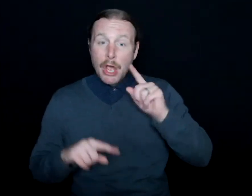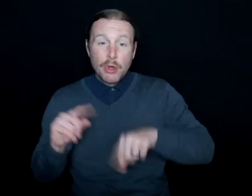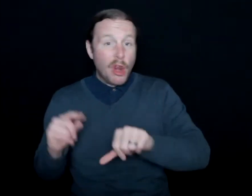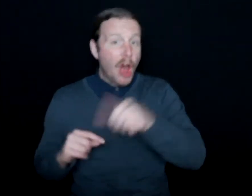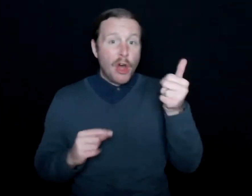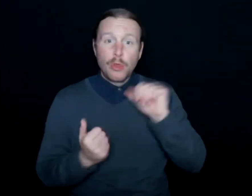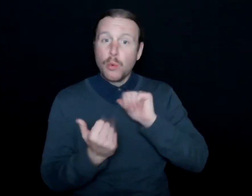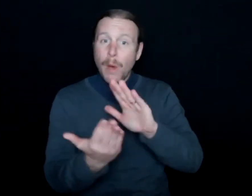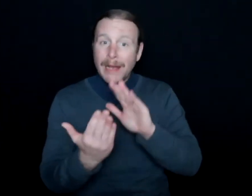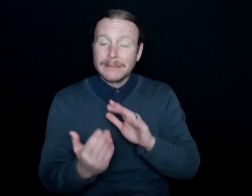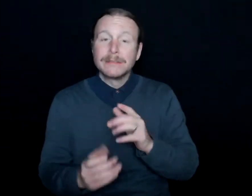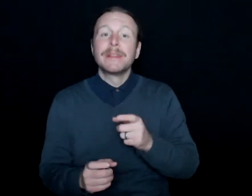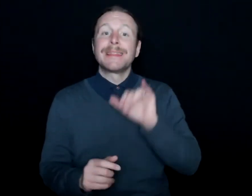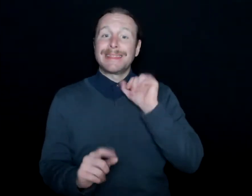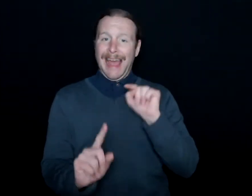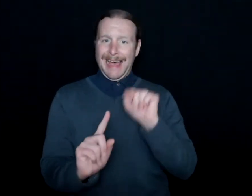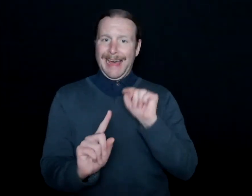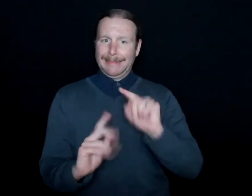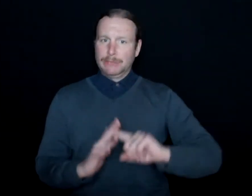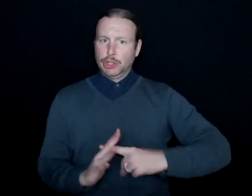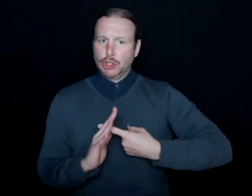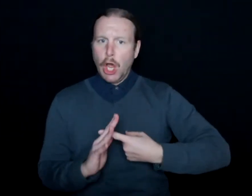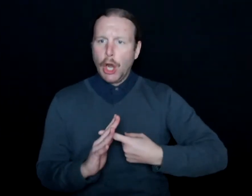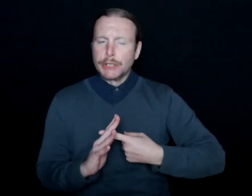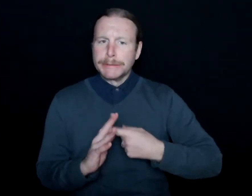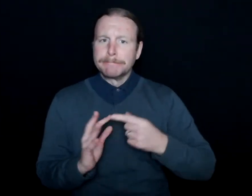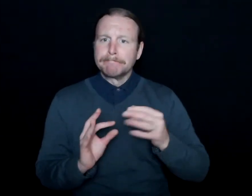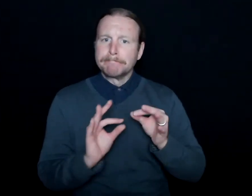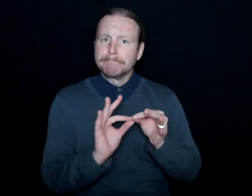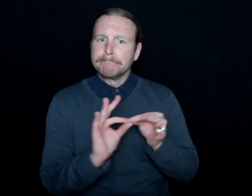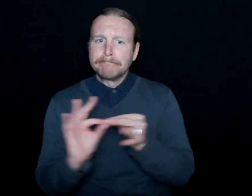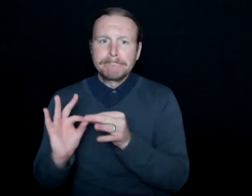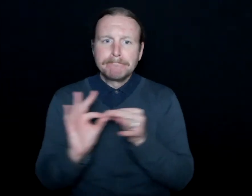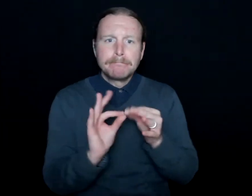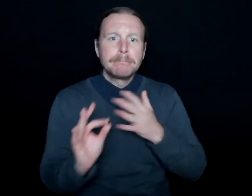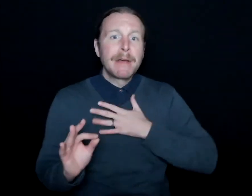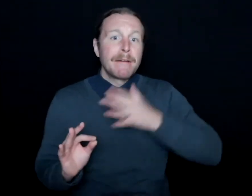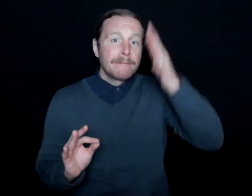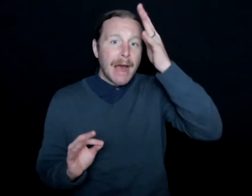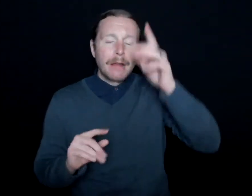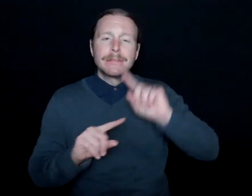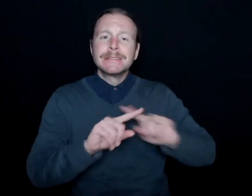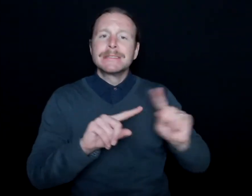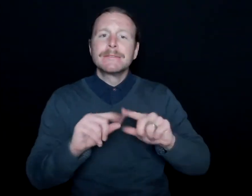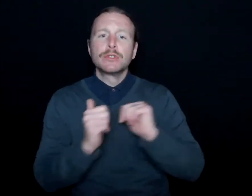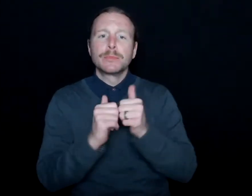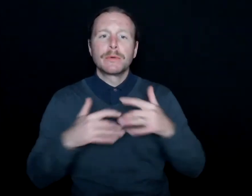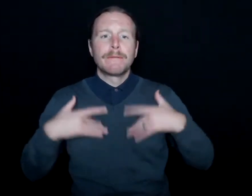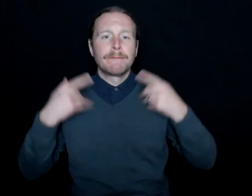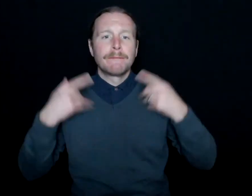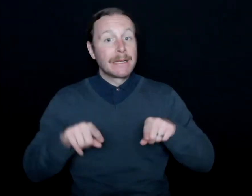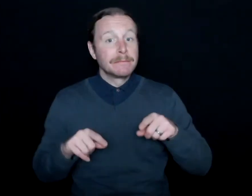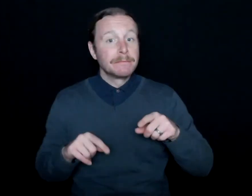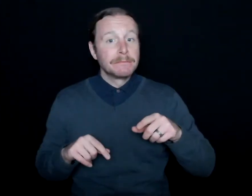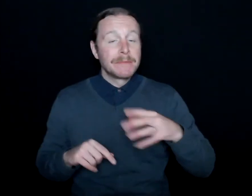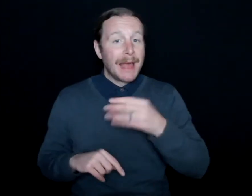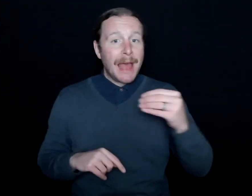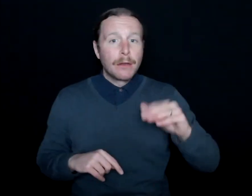And it was from there where I started interpreting with my father at sporting events, and growing up and attending